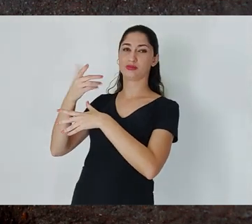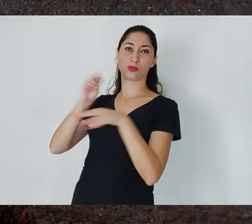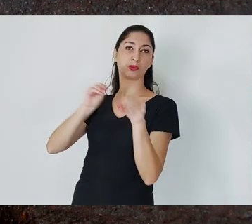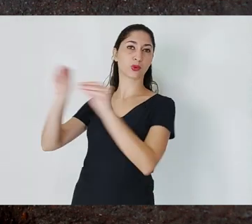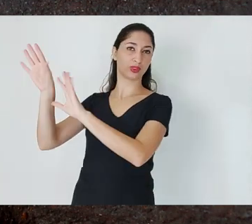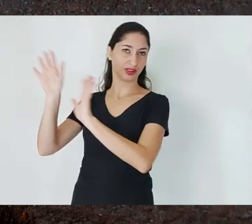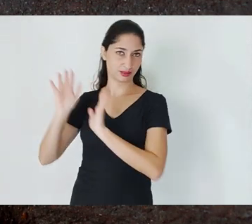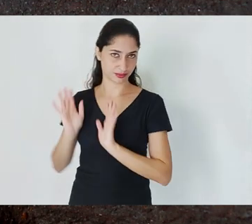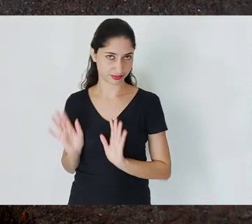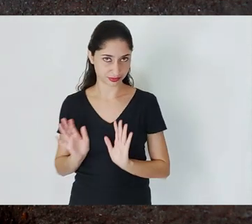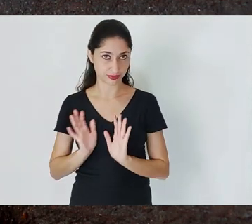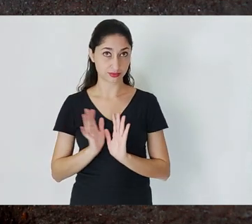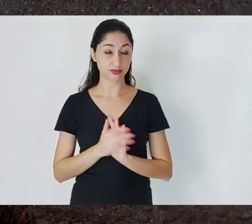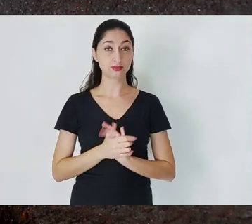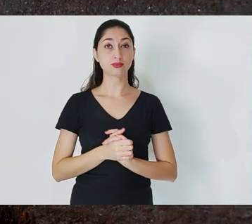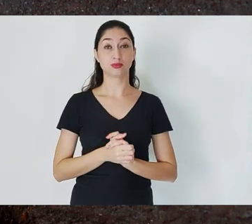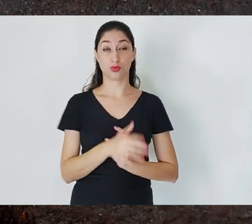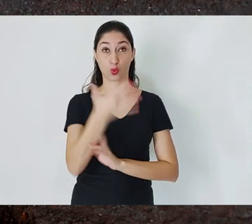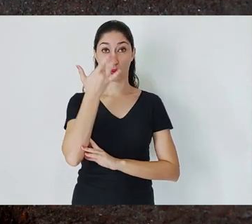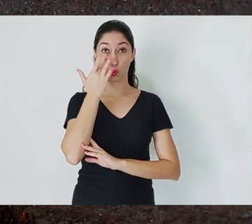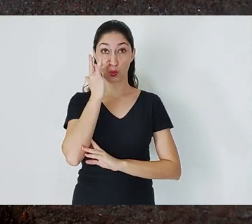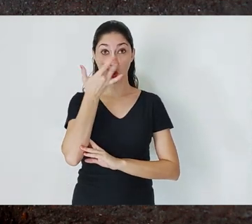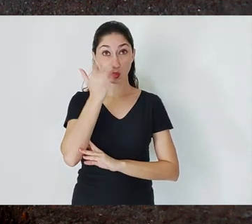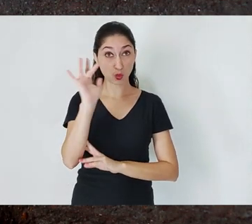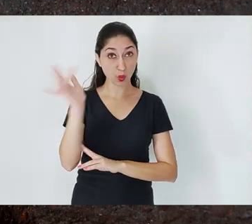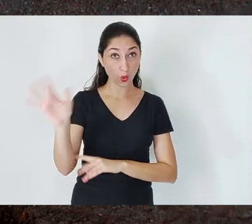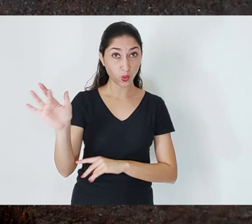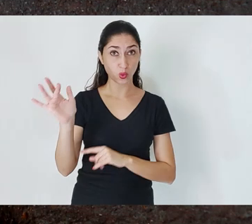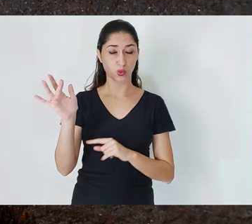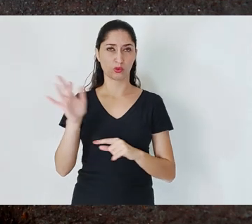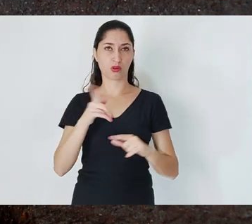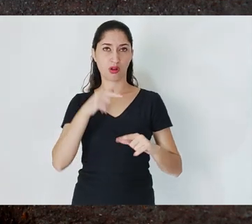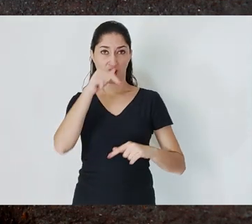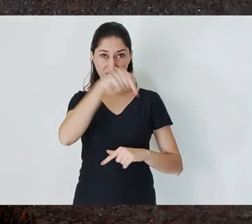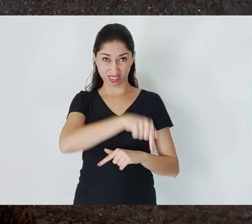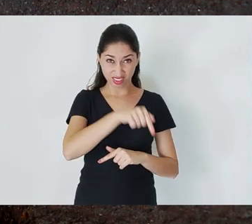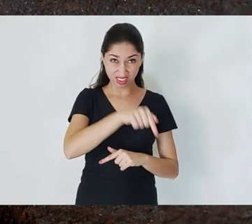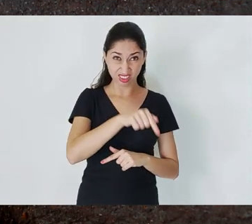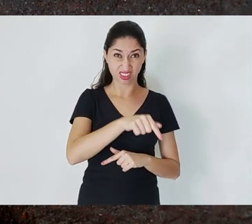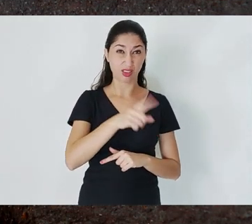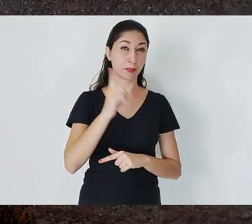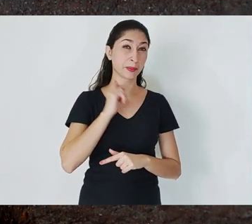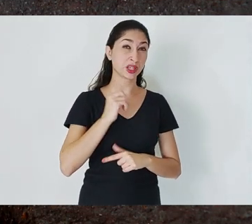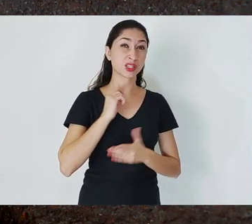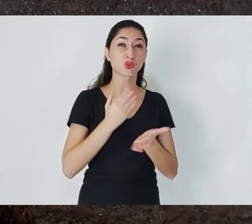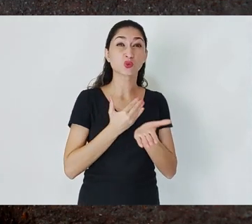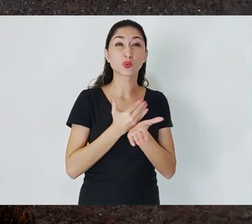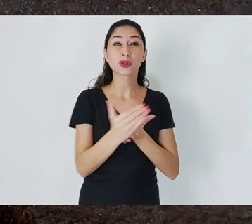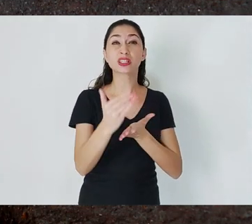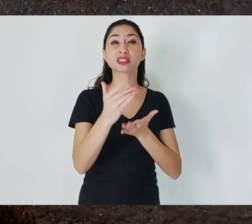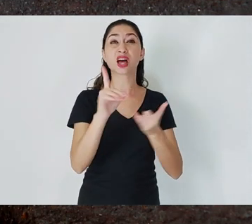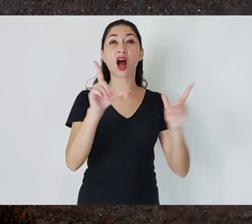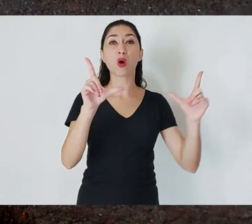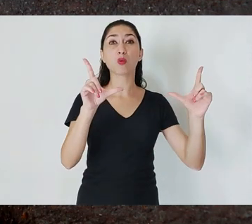As gold dwindles, the Portuguese government, the Portuguese crown starts